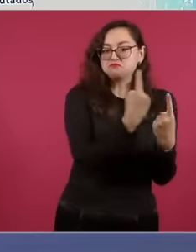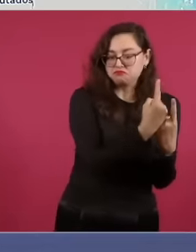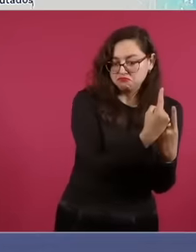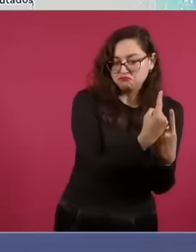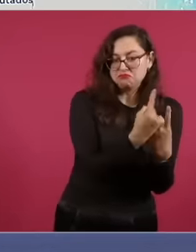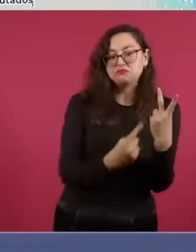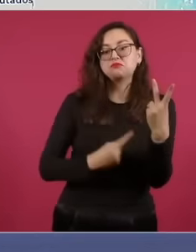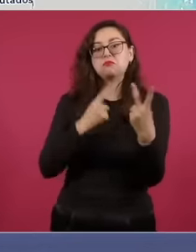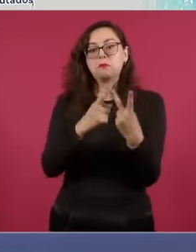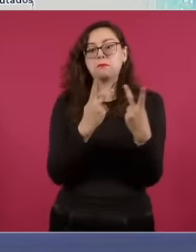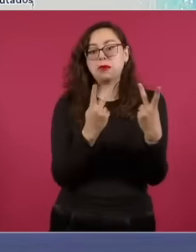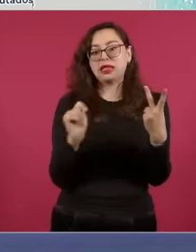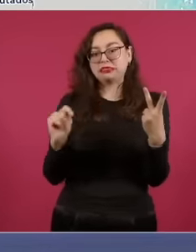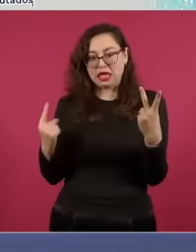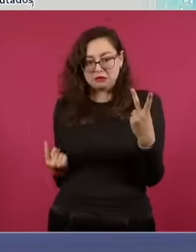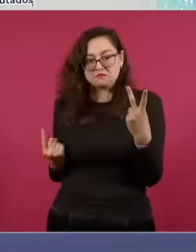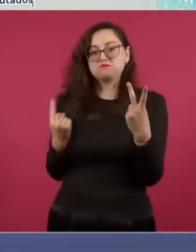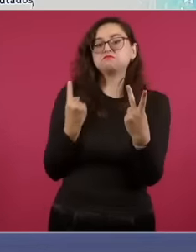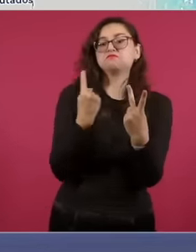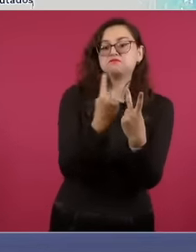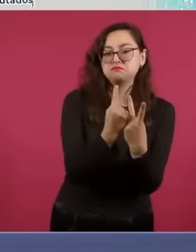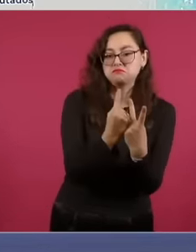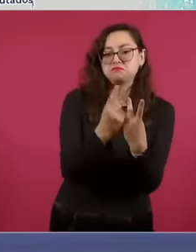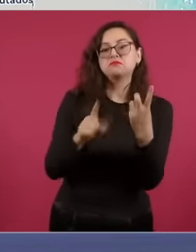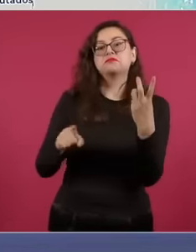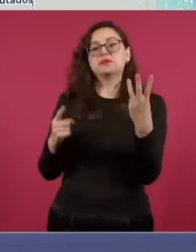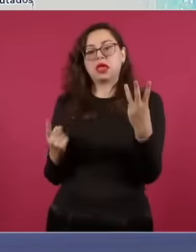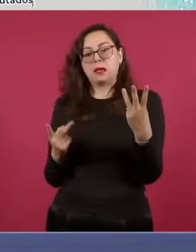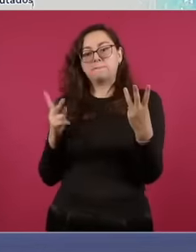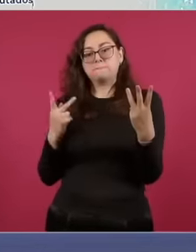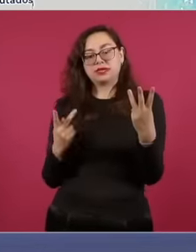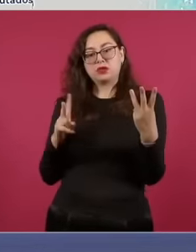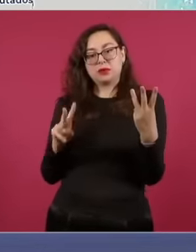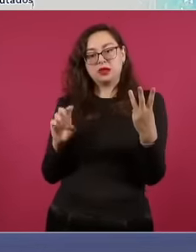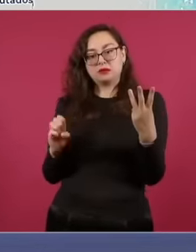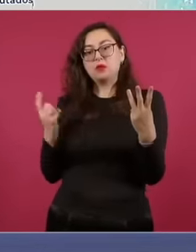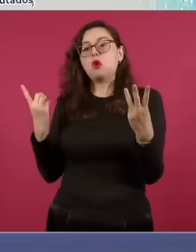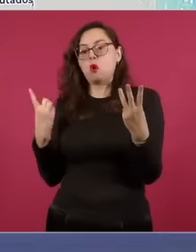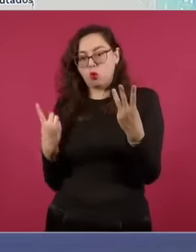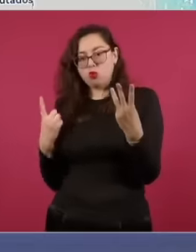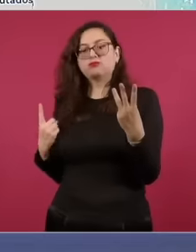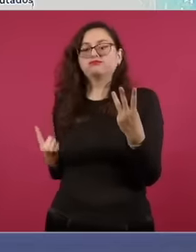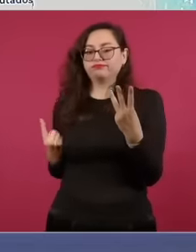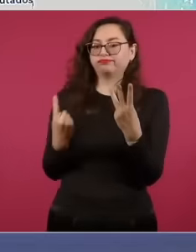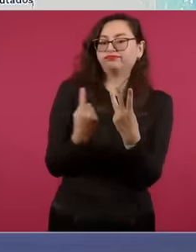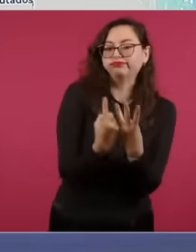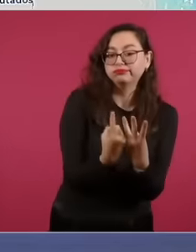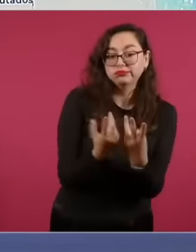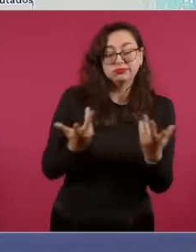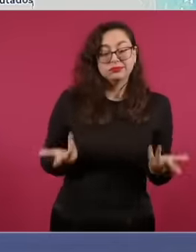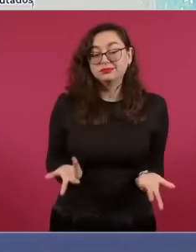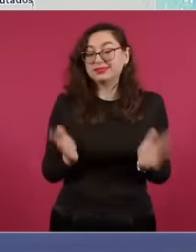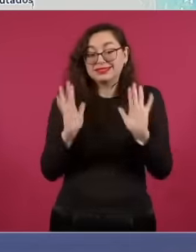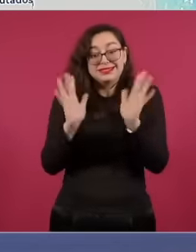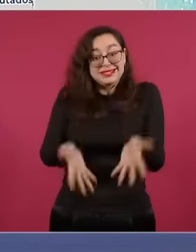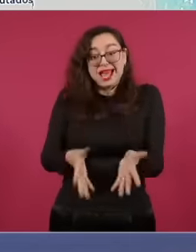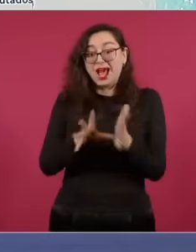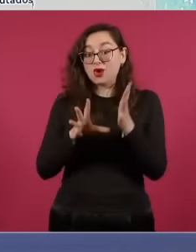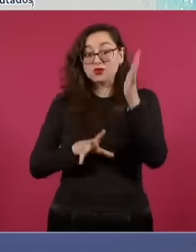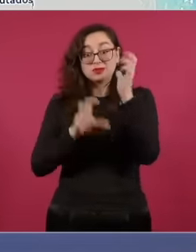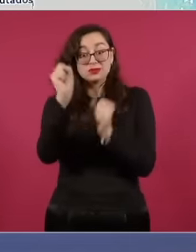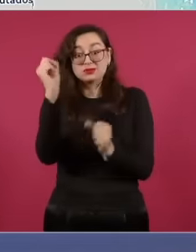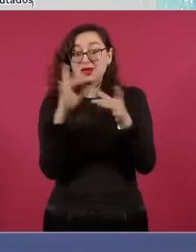of the PT pun 69 and the ecological green point 93, the Constitution then says that